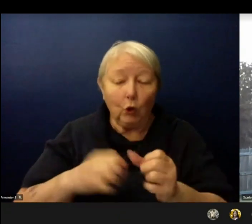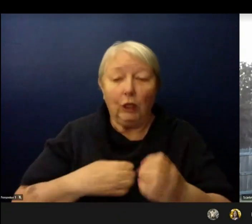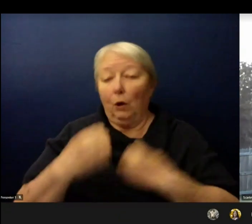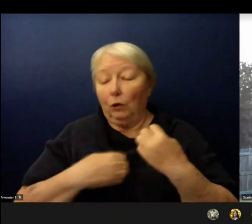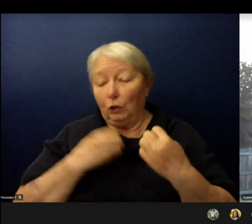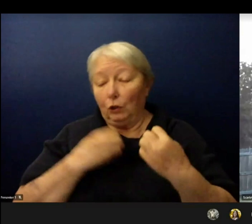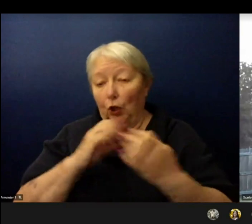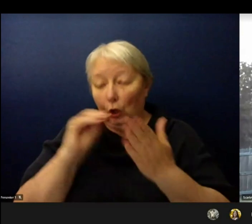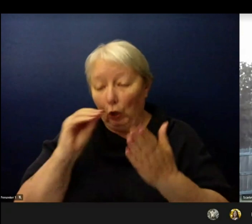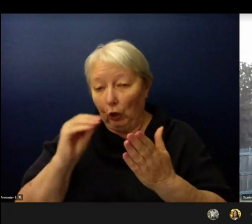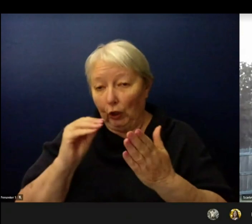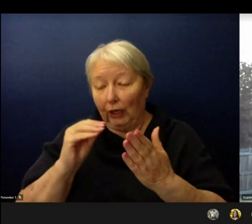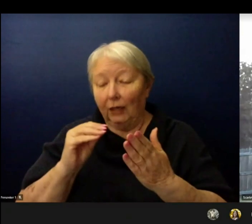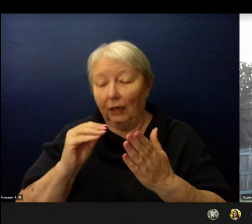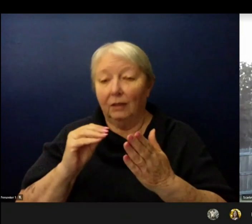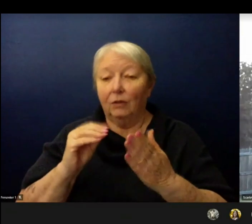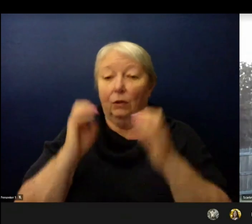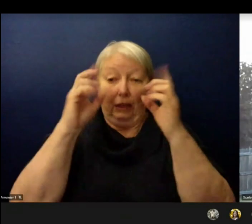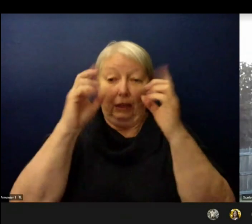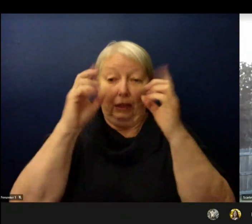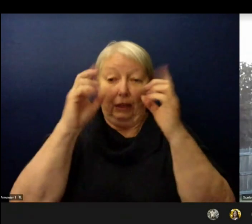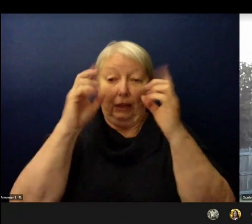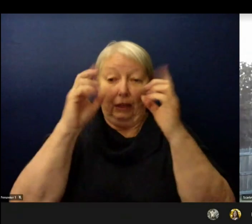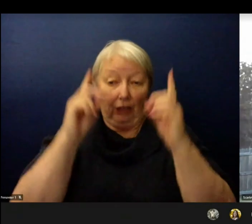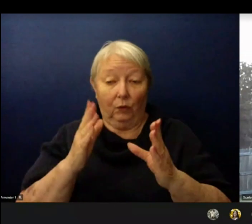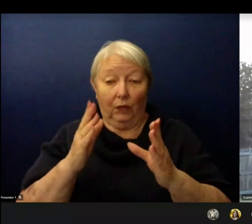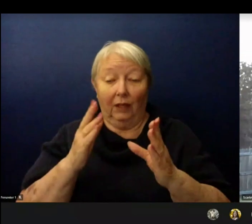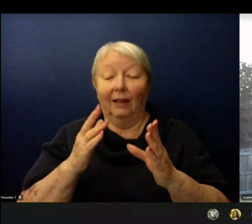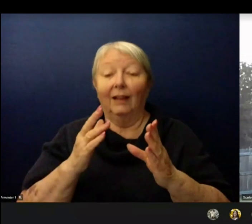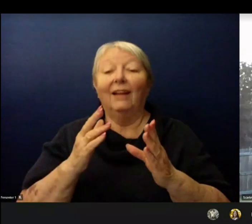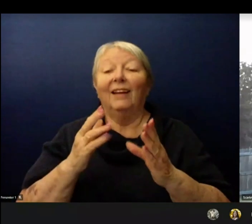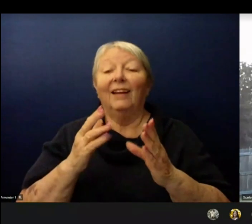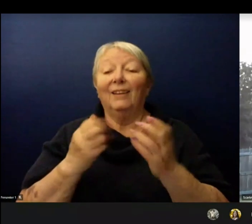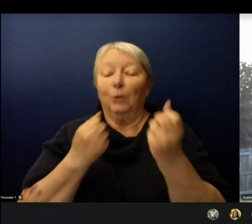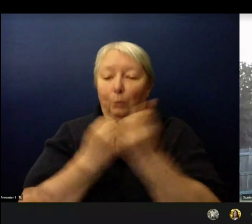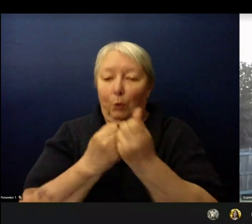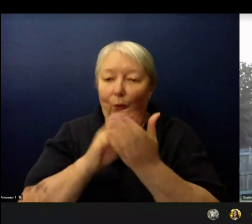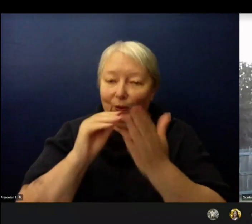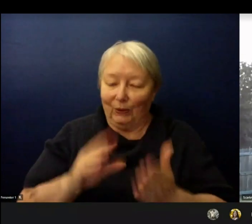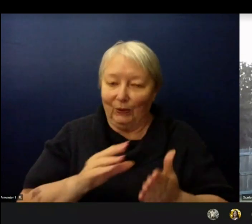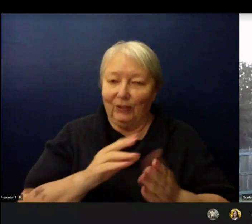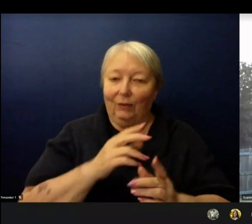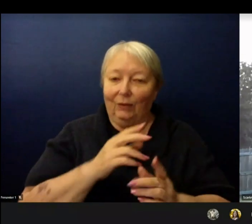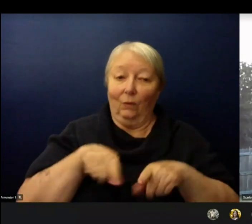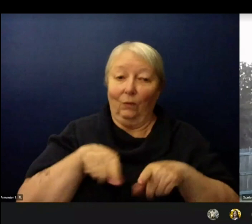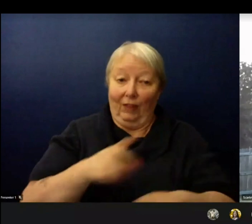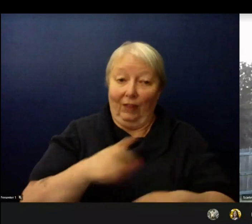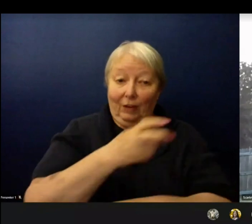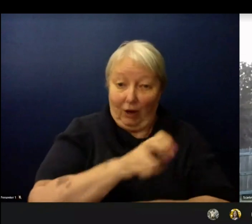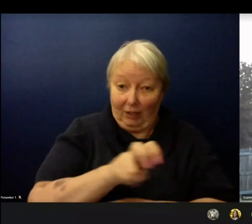as a transition into the spring and in-person learning. We know people have been at home for over a year.